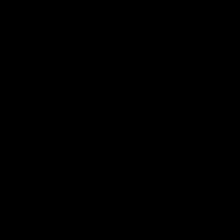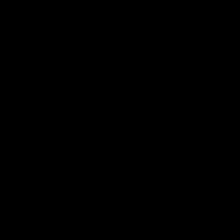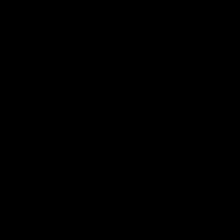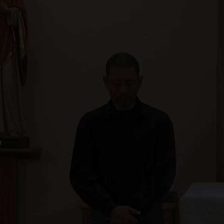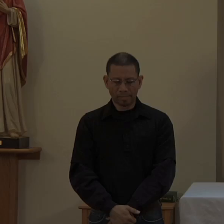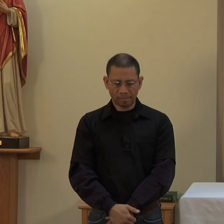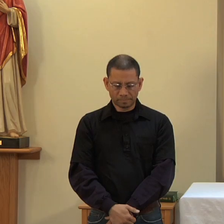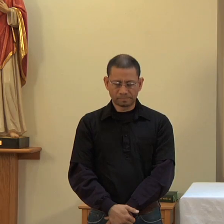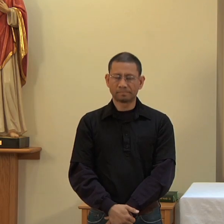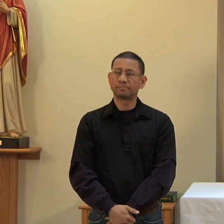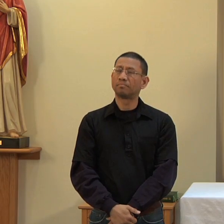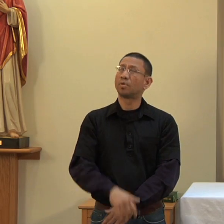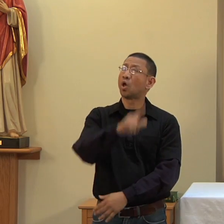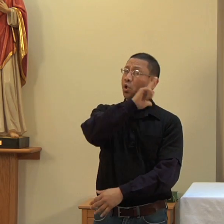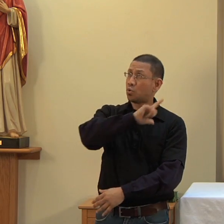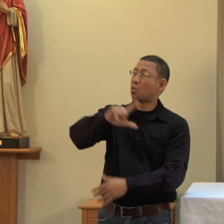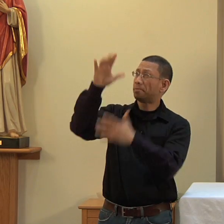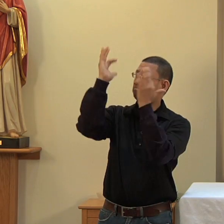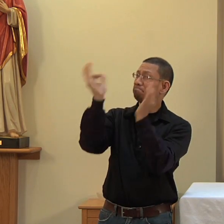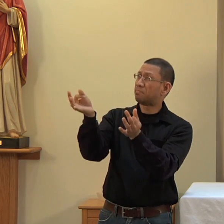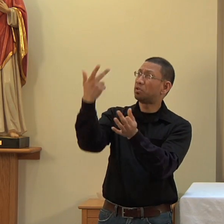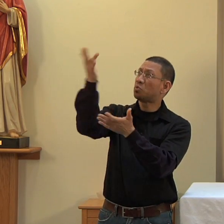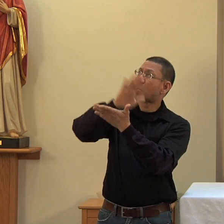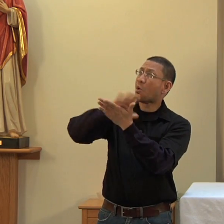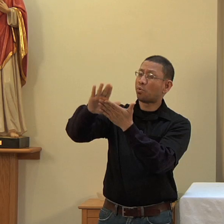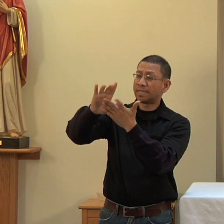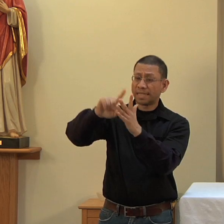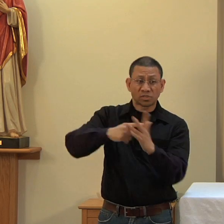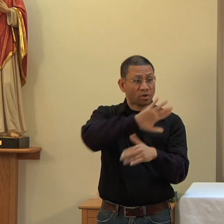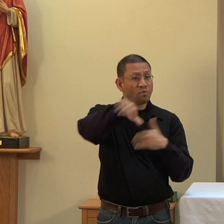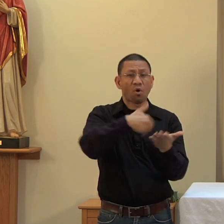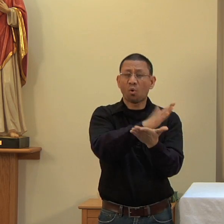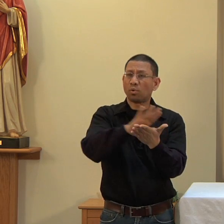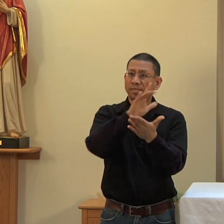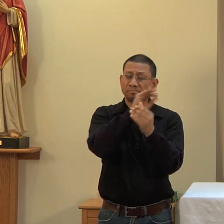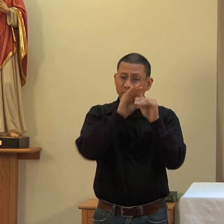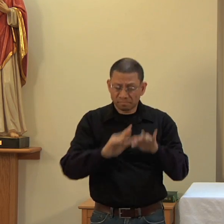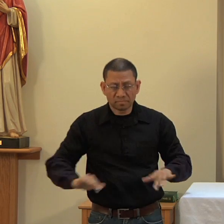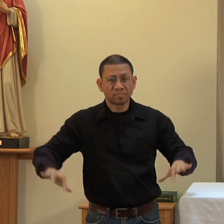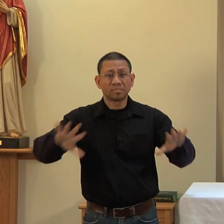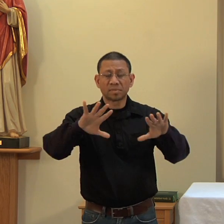the highest. You are indeed Holy, O Lord, the fount of all holiness. Make holy, therefore,